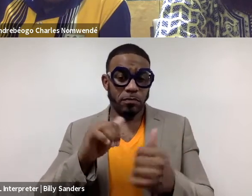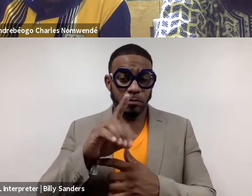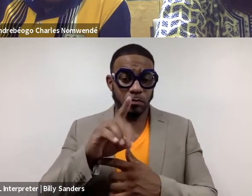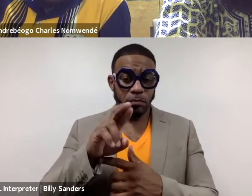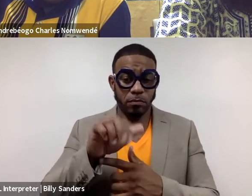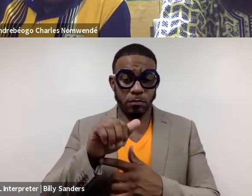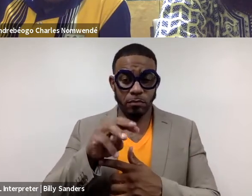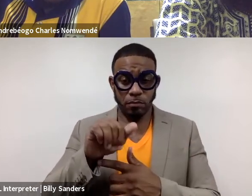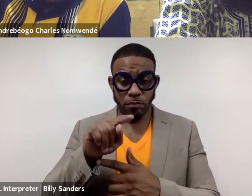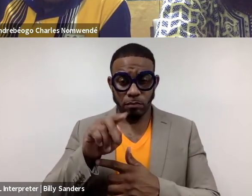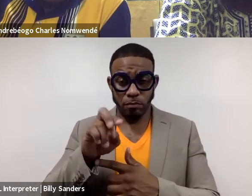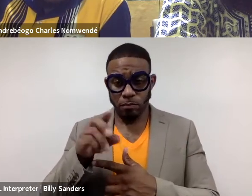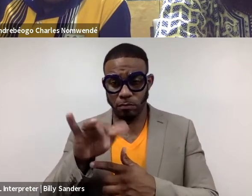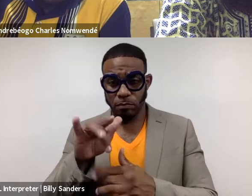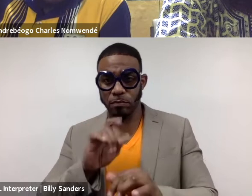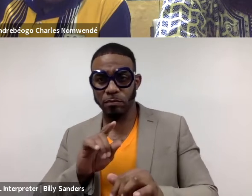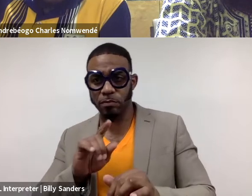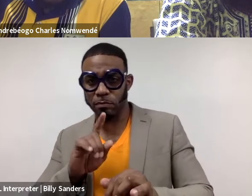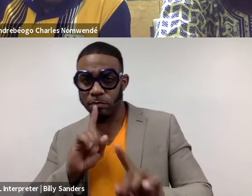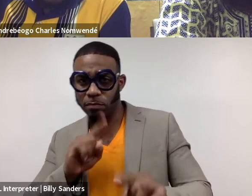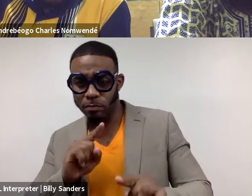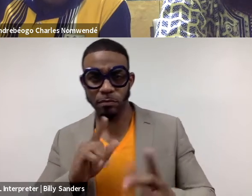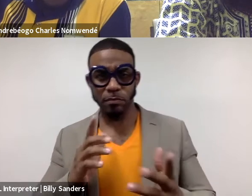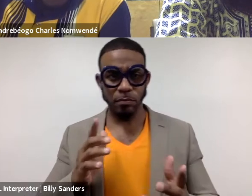'cause dramaturgy is a game of questioning really.